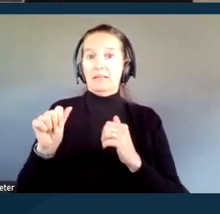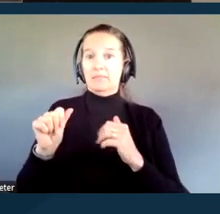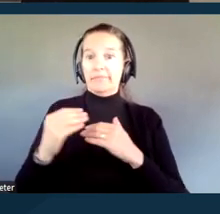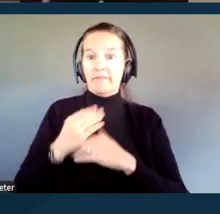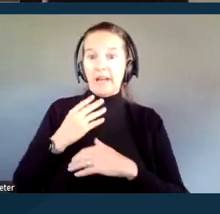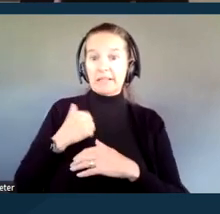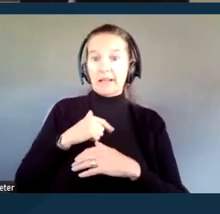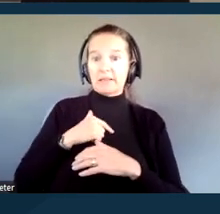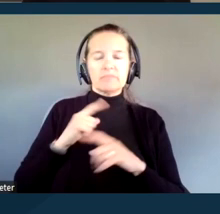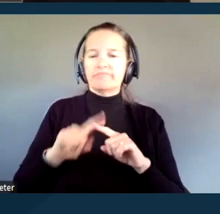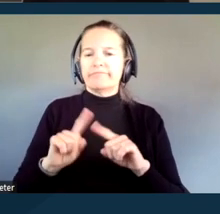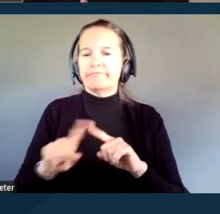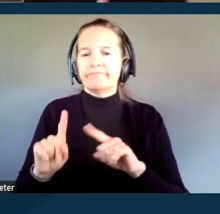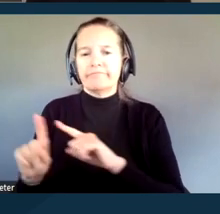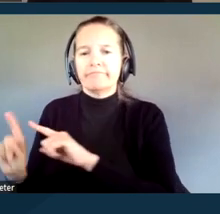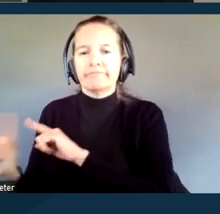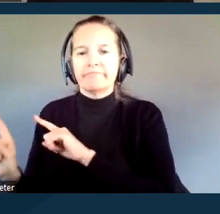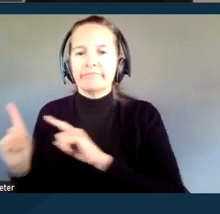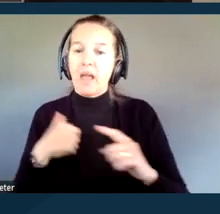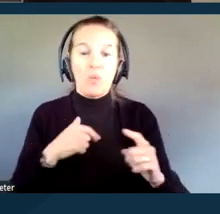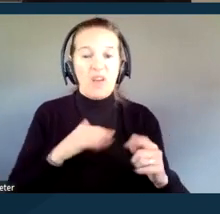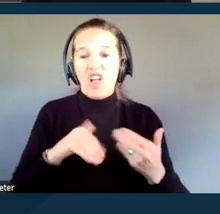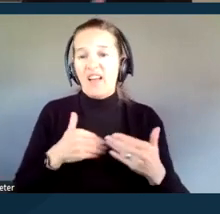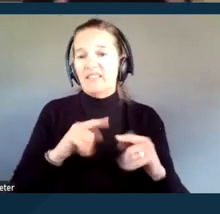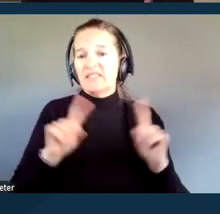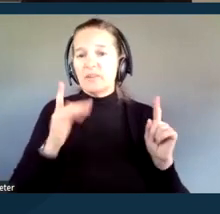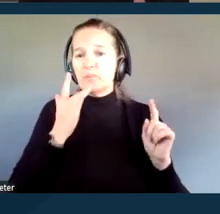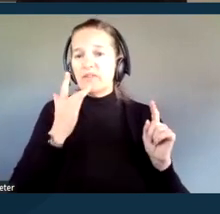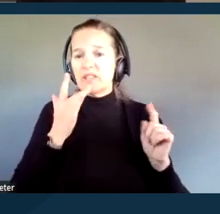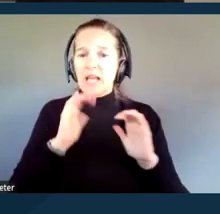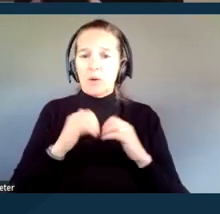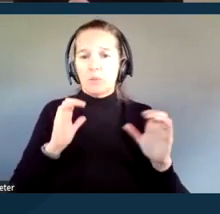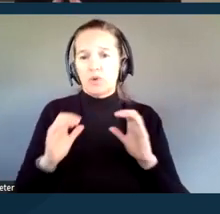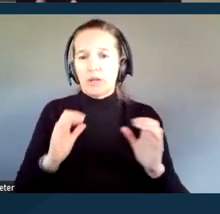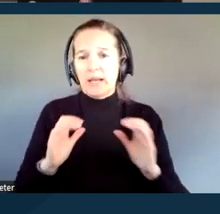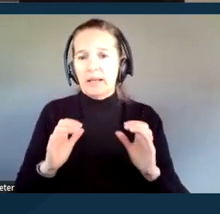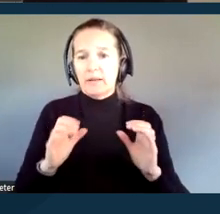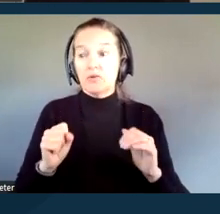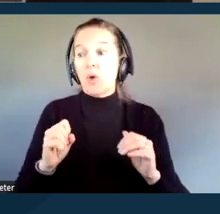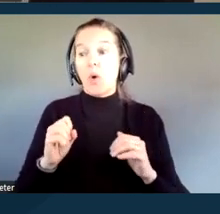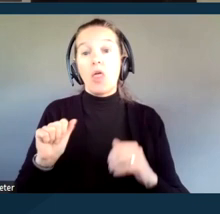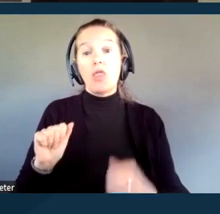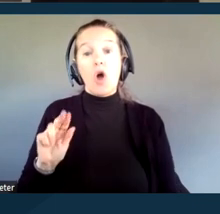and we have different preferences in how we communicate. Therefore, the type of auxiliary aid or service necessary